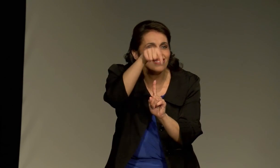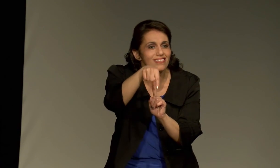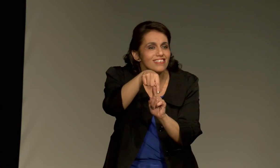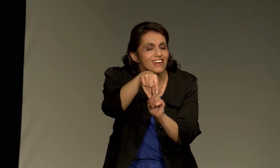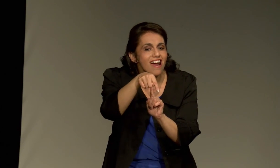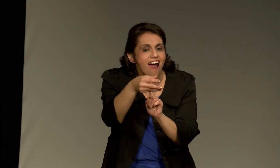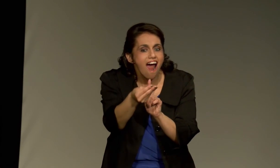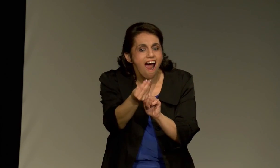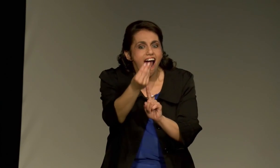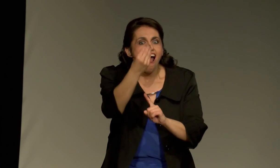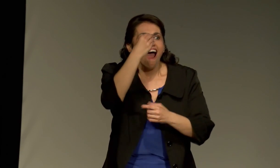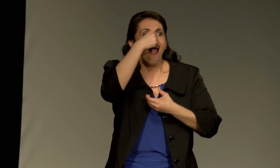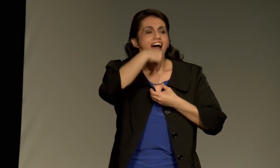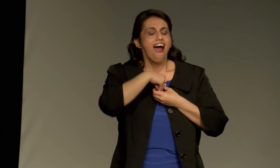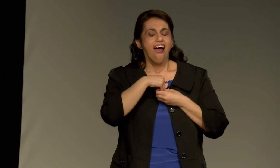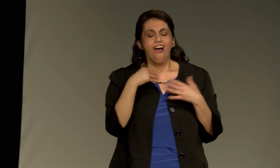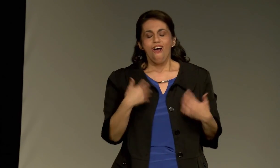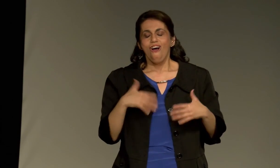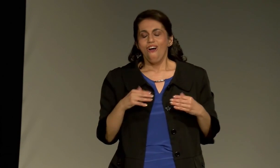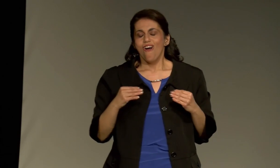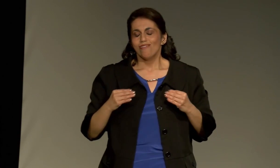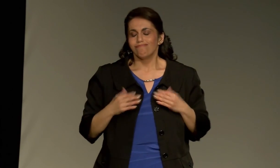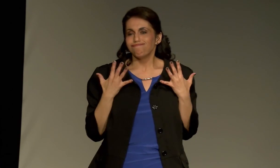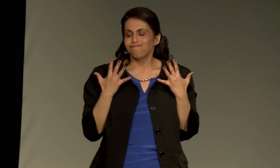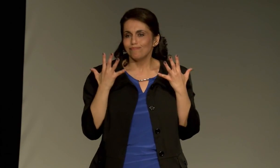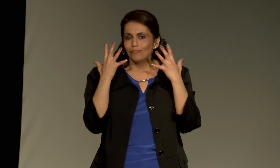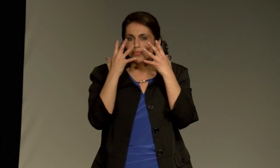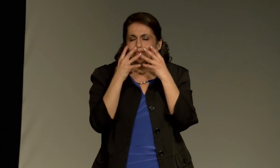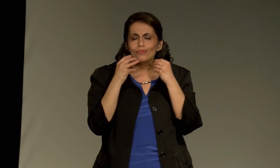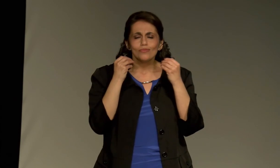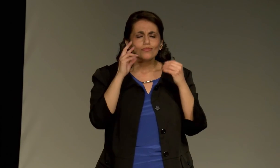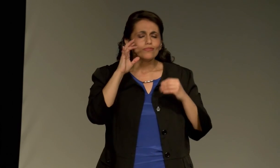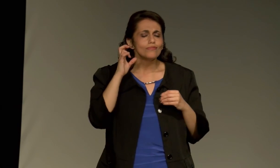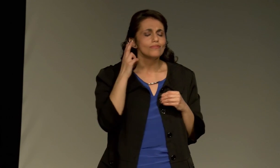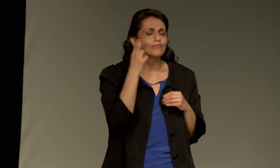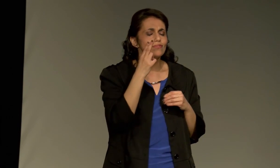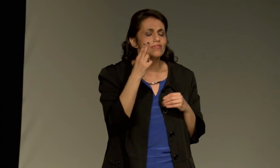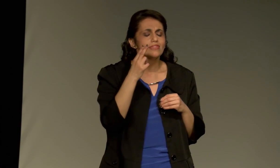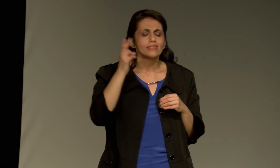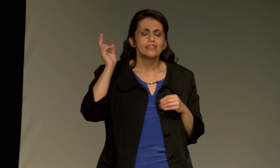You must learn the culture behind the language. And, people are inspired by that.